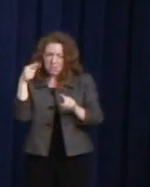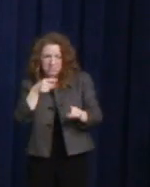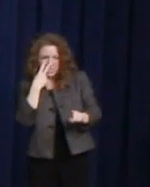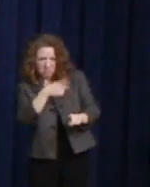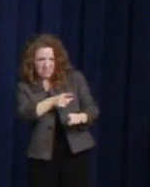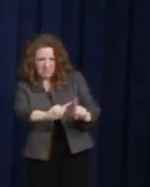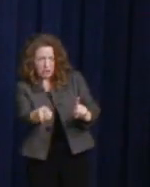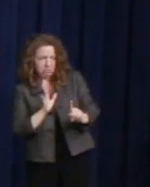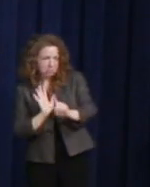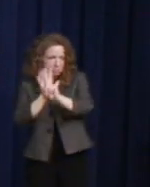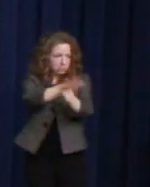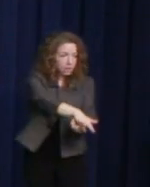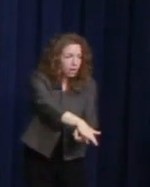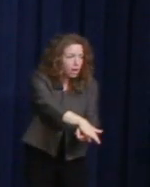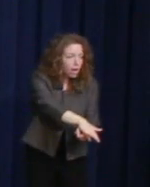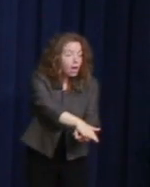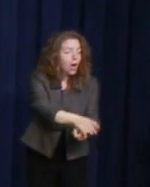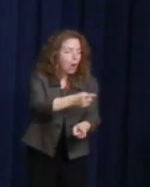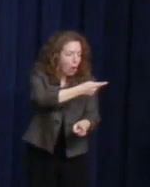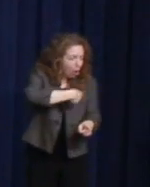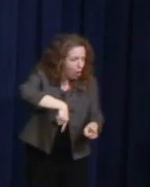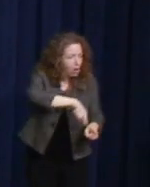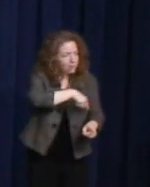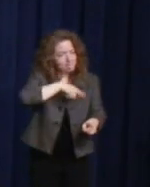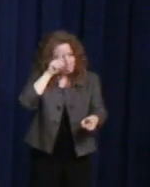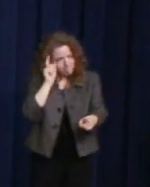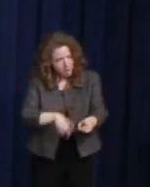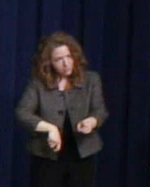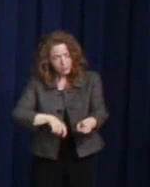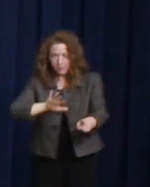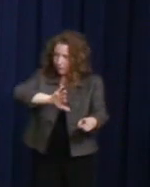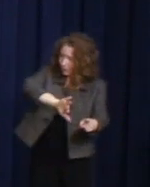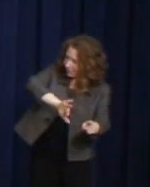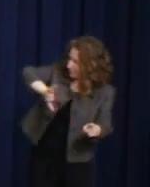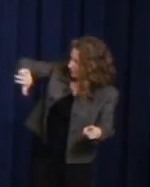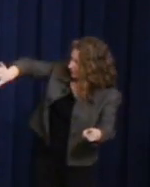We all have a stake in equality. That's why Harvey Milk spent so much